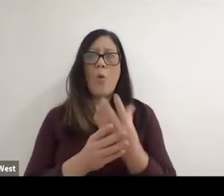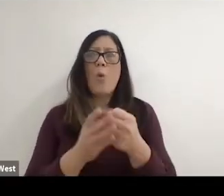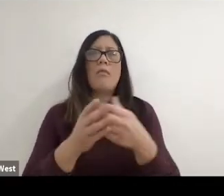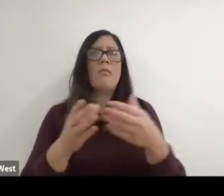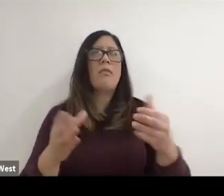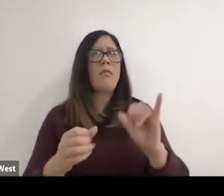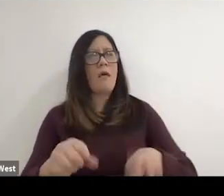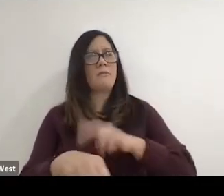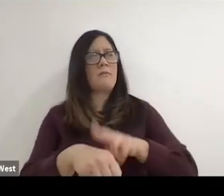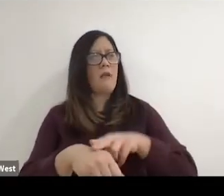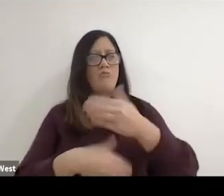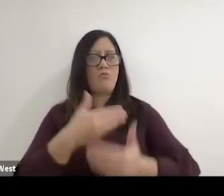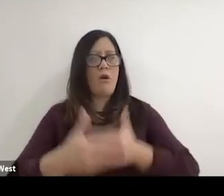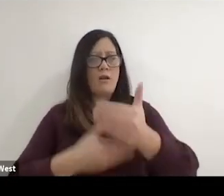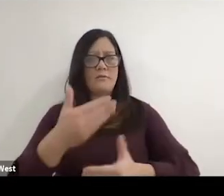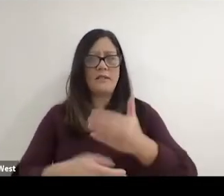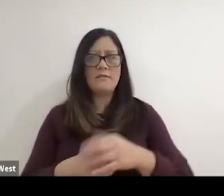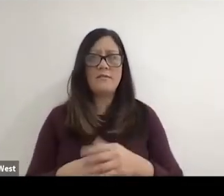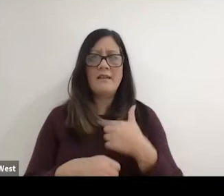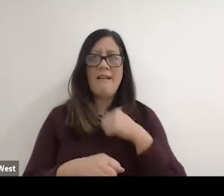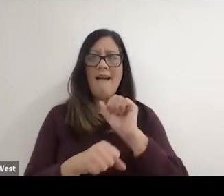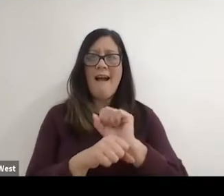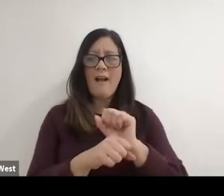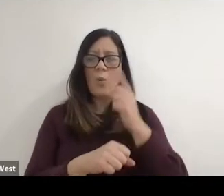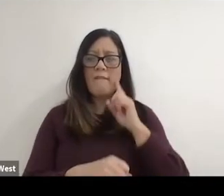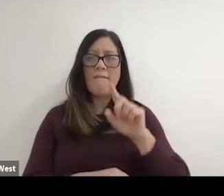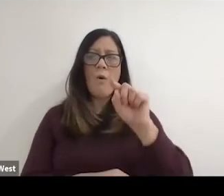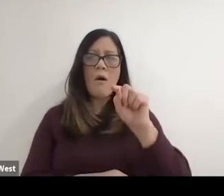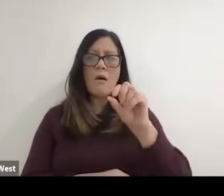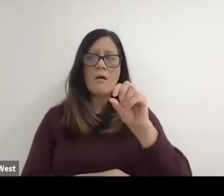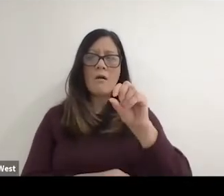is quite natural and I work for Toyota now in Japan and when I was getting